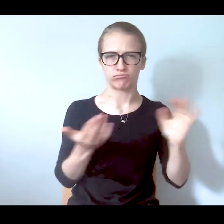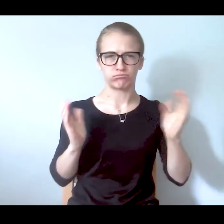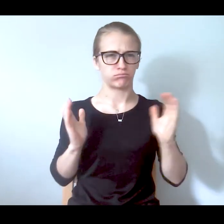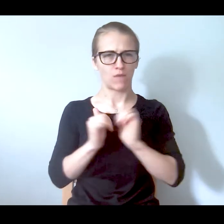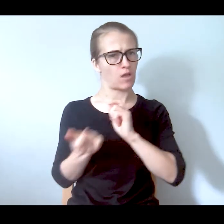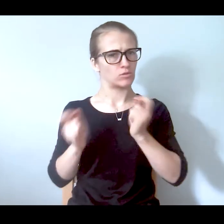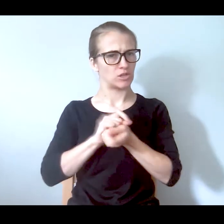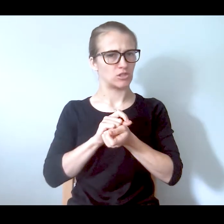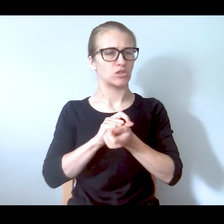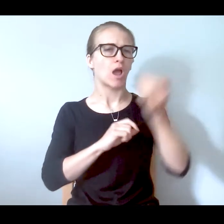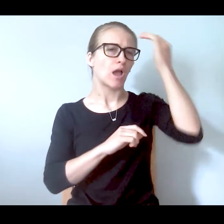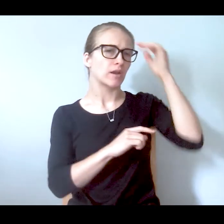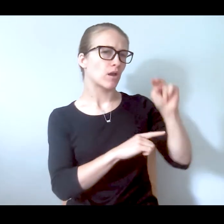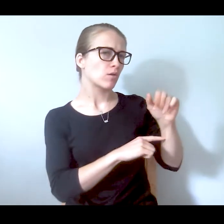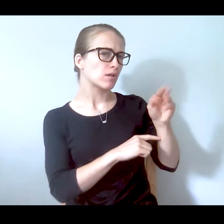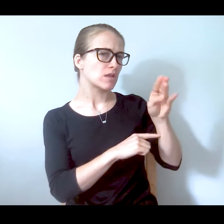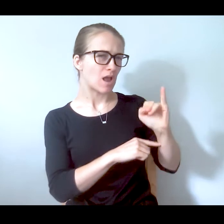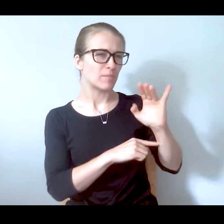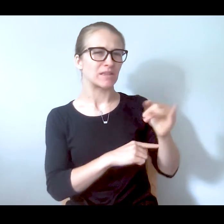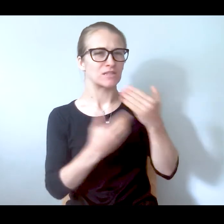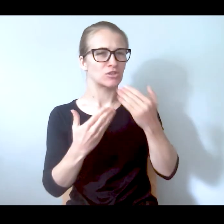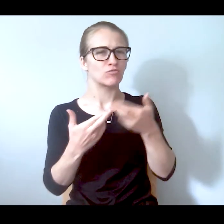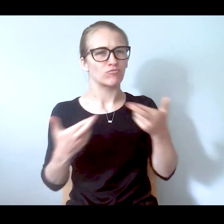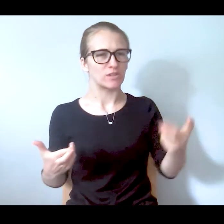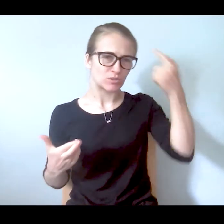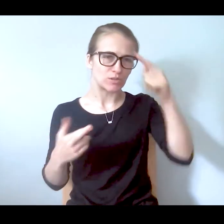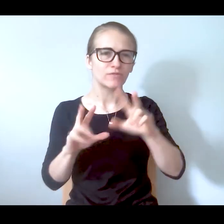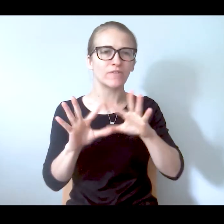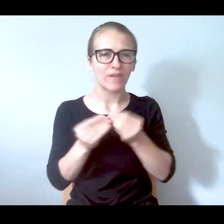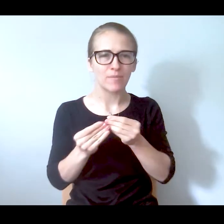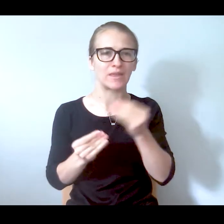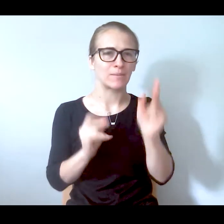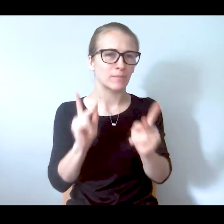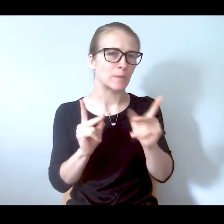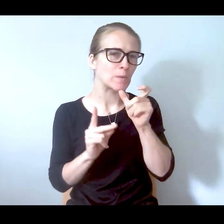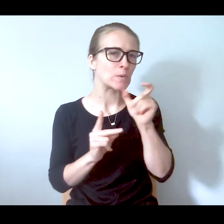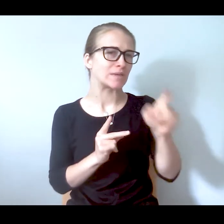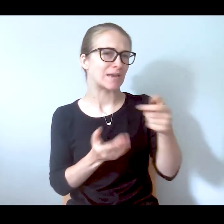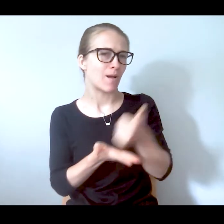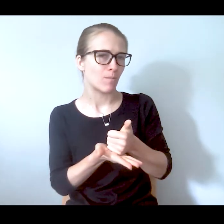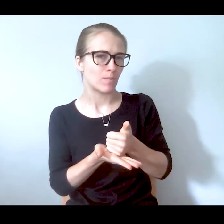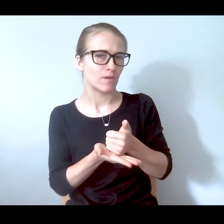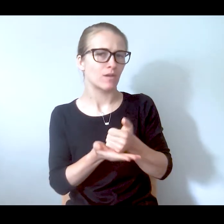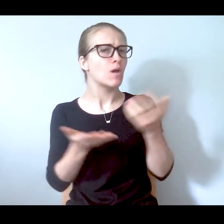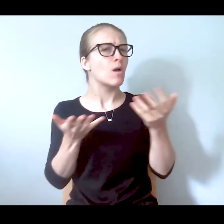go to as Peggy herself said that's where she went when looking for help. How have you seen things